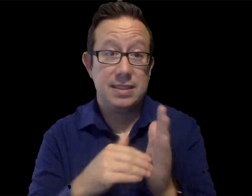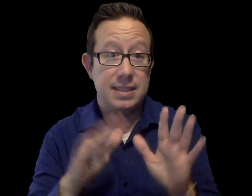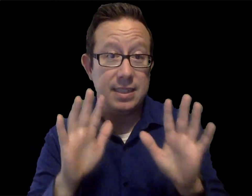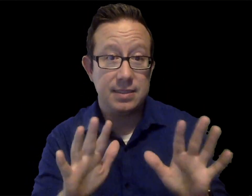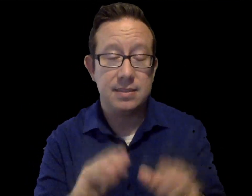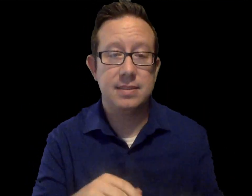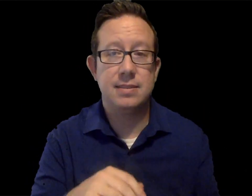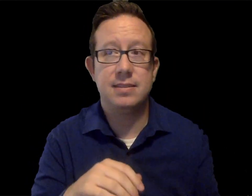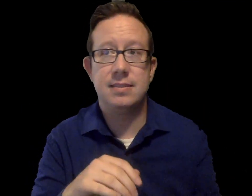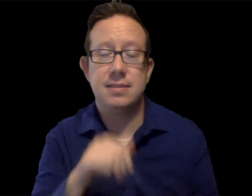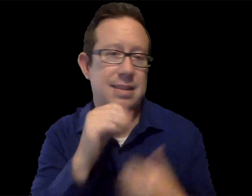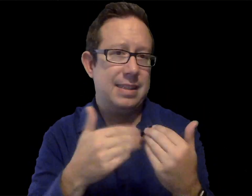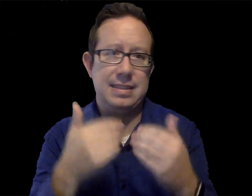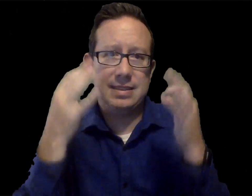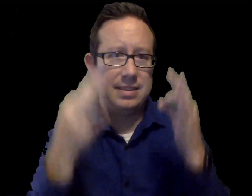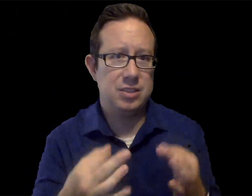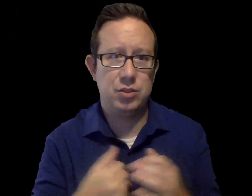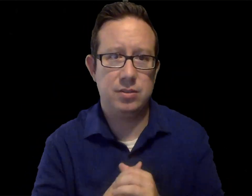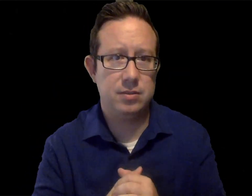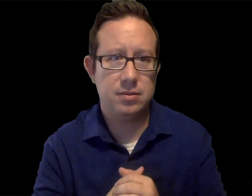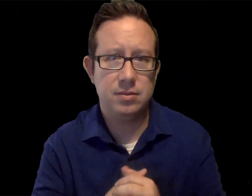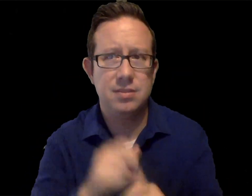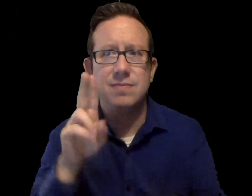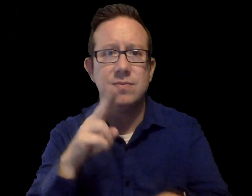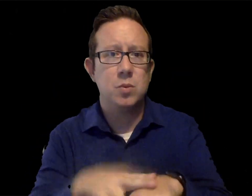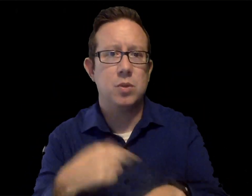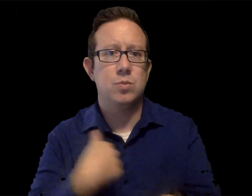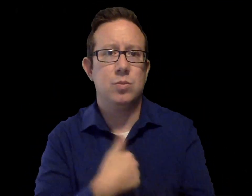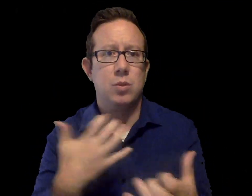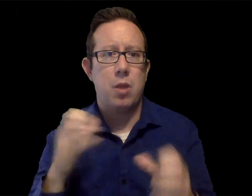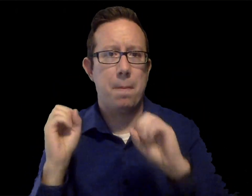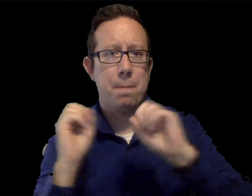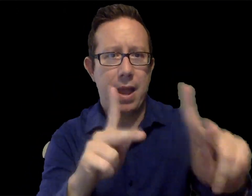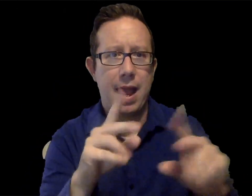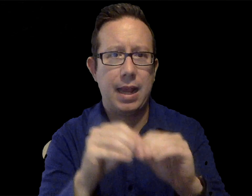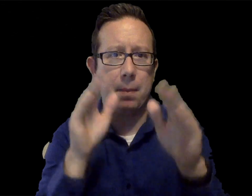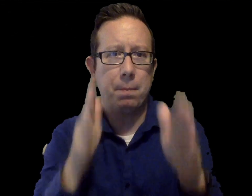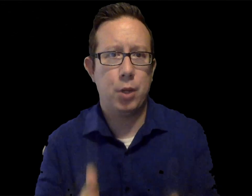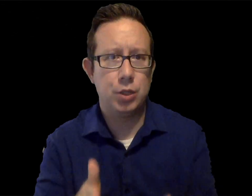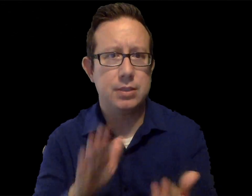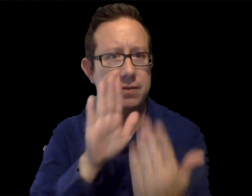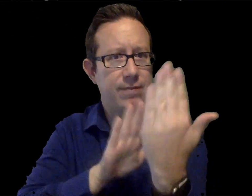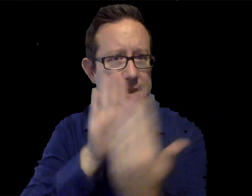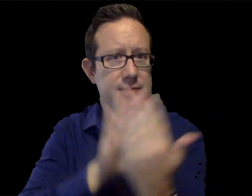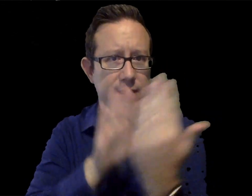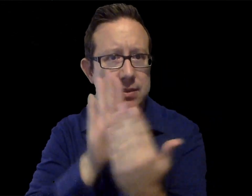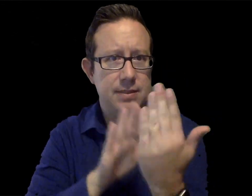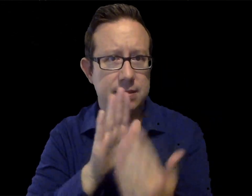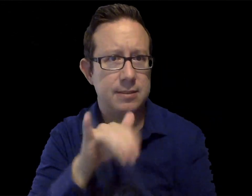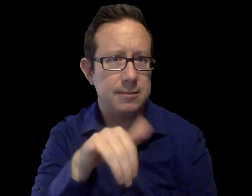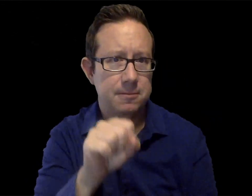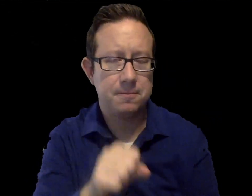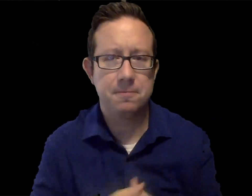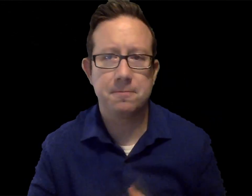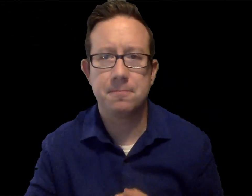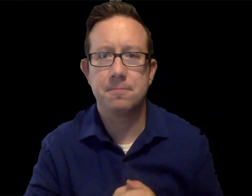Once again, this was not an easy decision. Of course we want to be back in person, face to face.